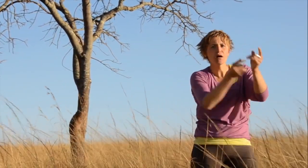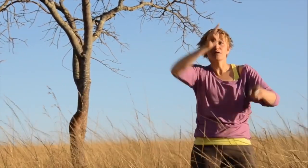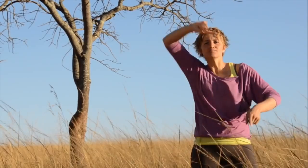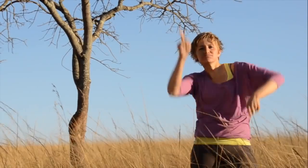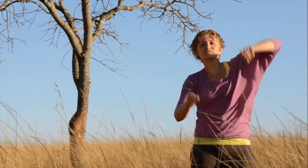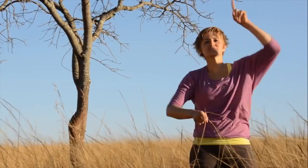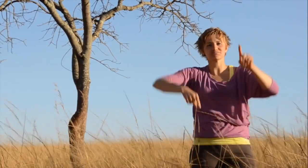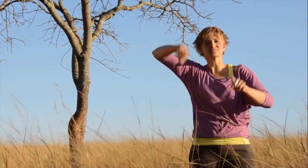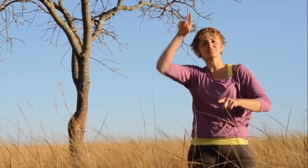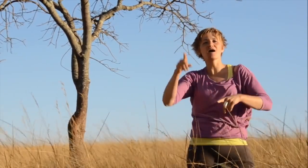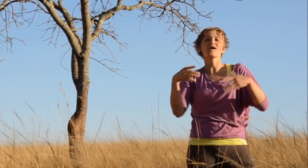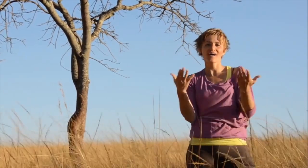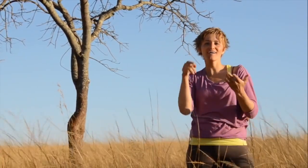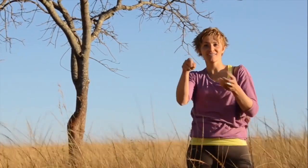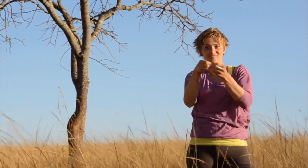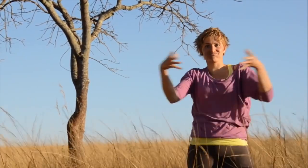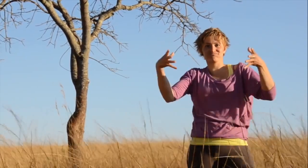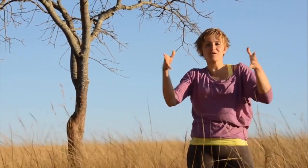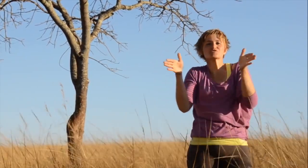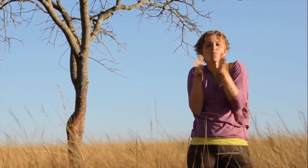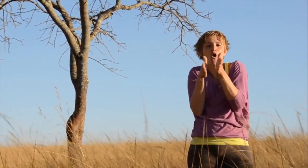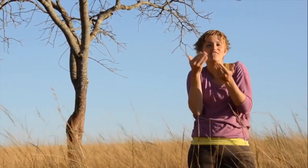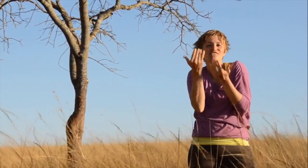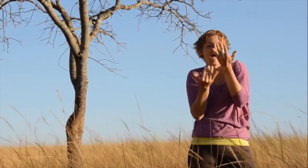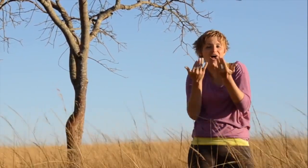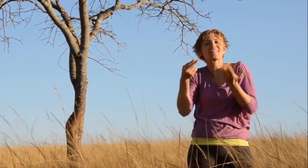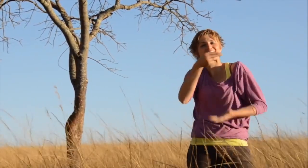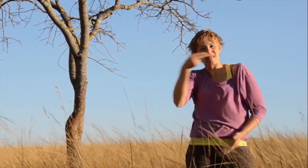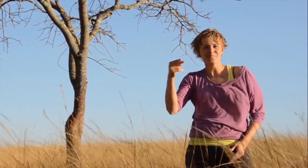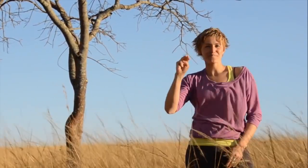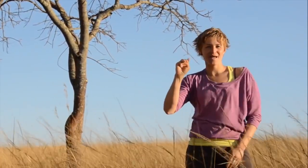This is a sanctuary, a conservation park, similar